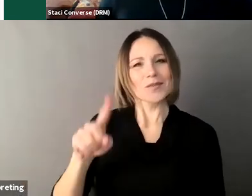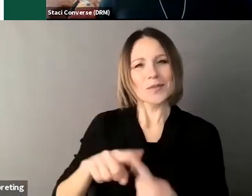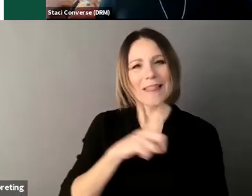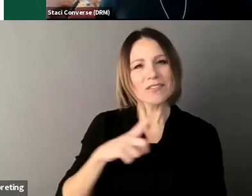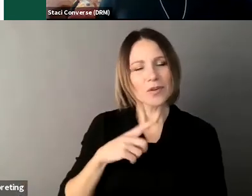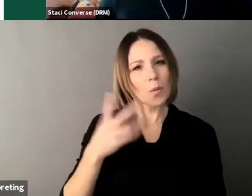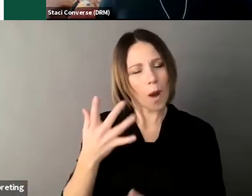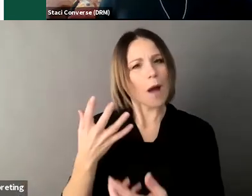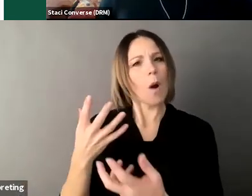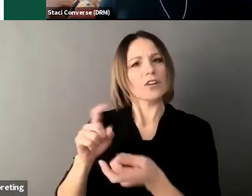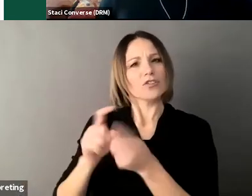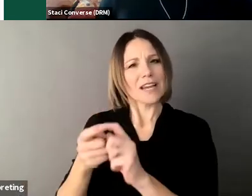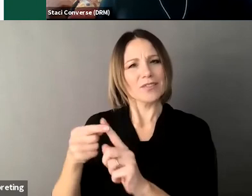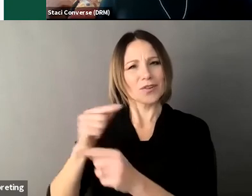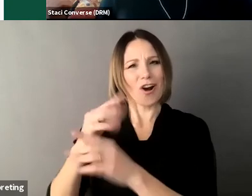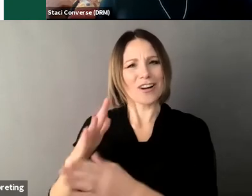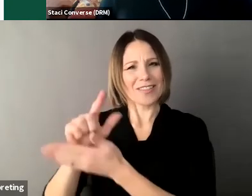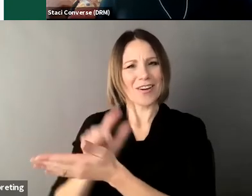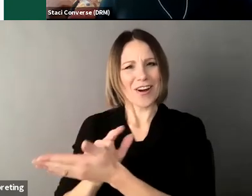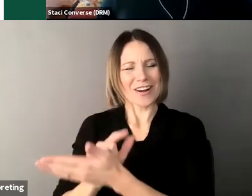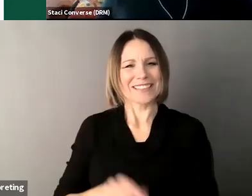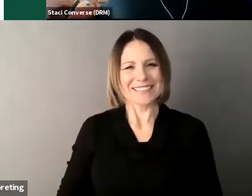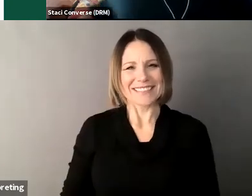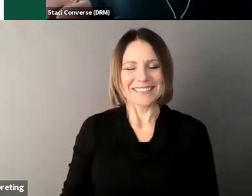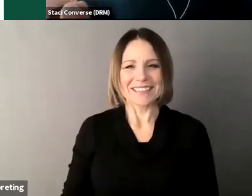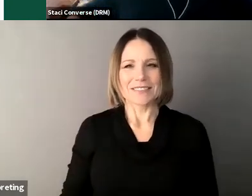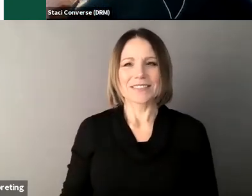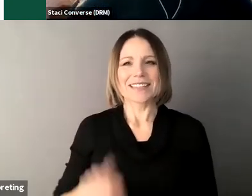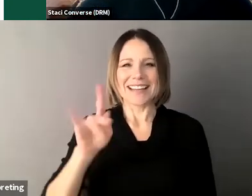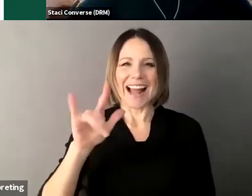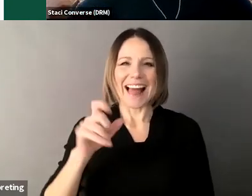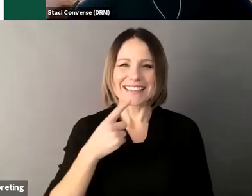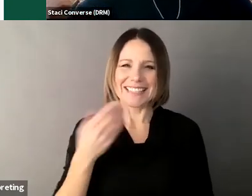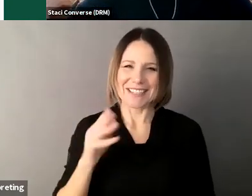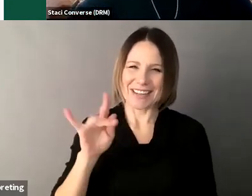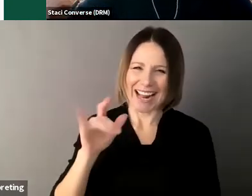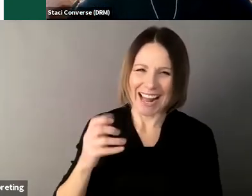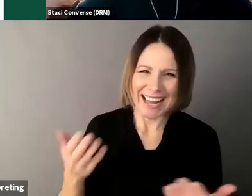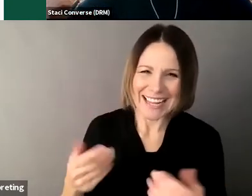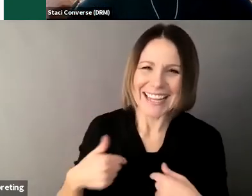and this is Kile Pelletier again yes Stephanie Pelletier is my wife so